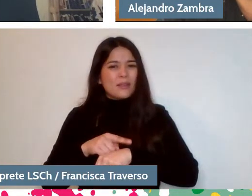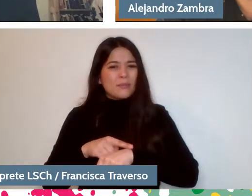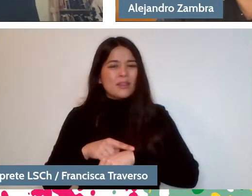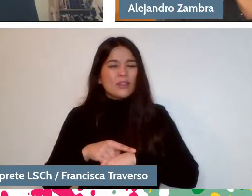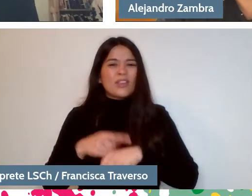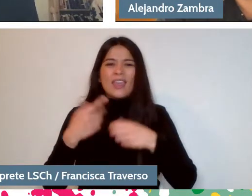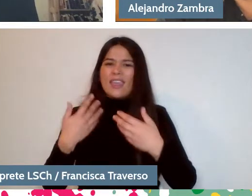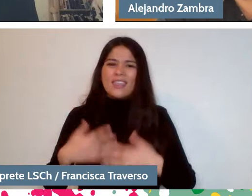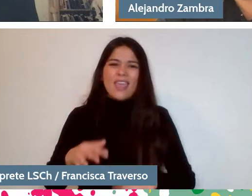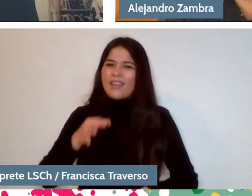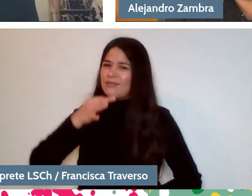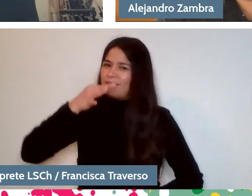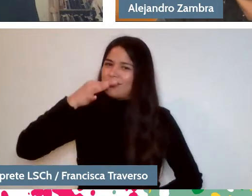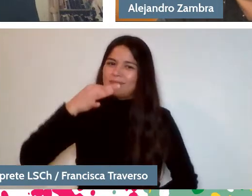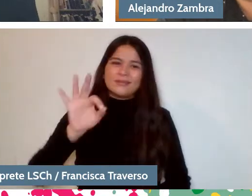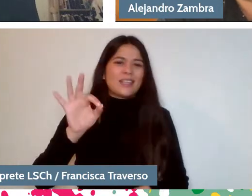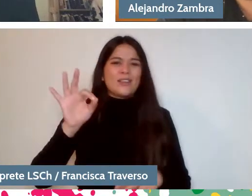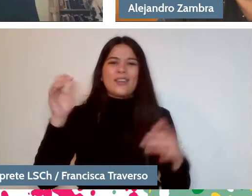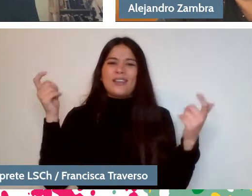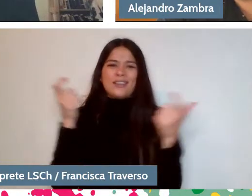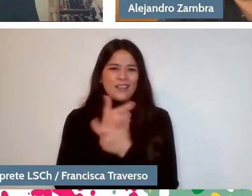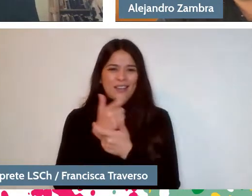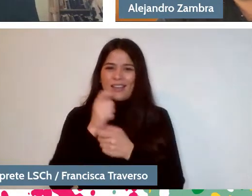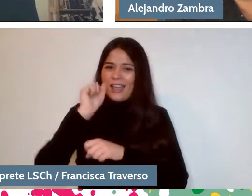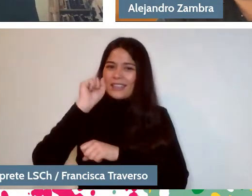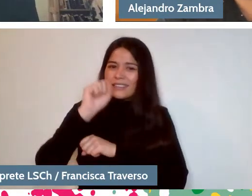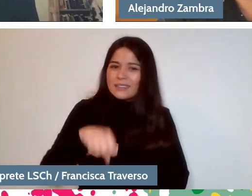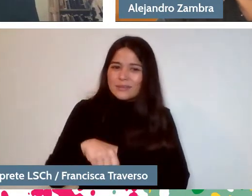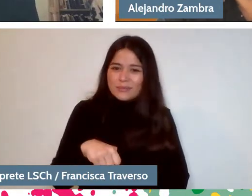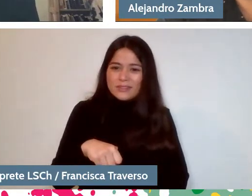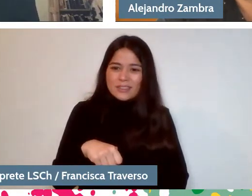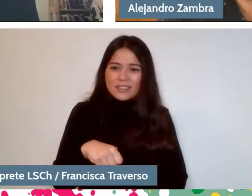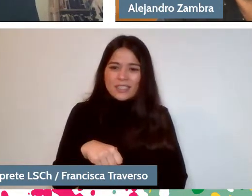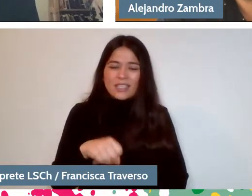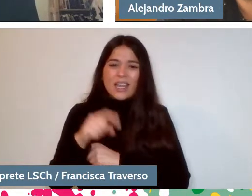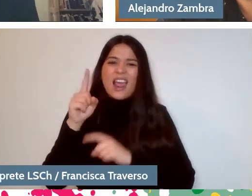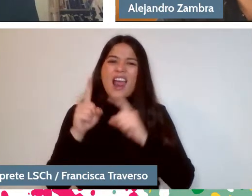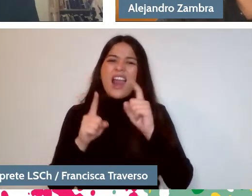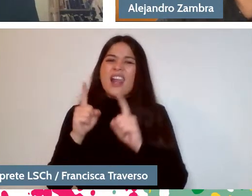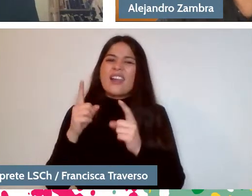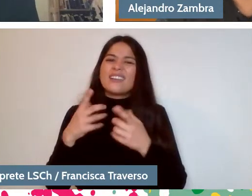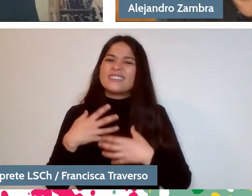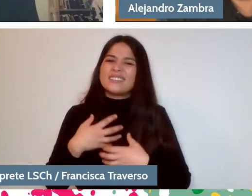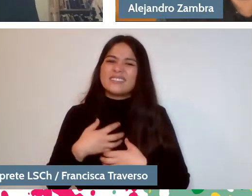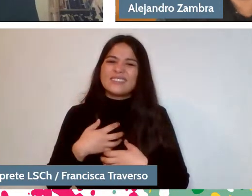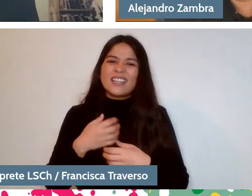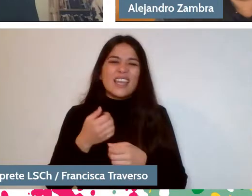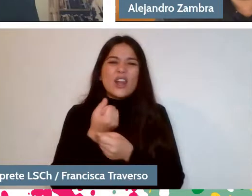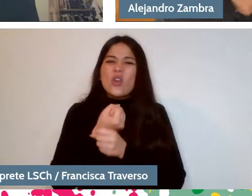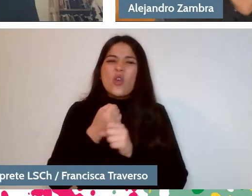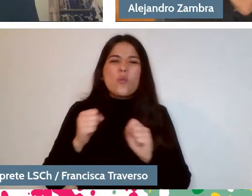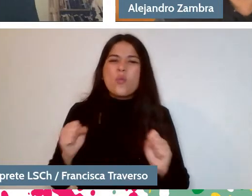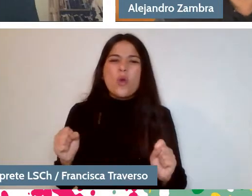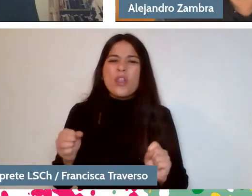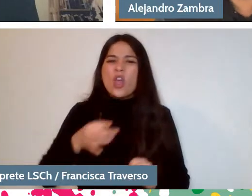and you have to accept something quite disappointing and that is that you cannot tell the same joke to the same person over and over again.